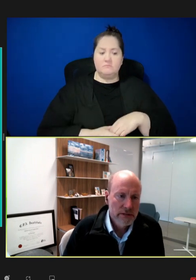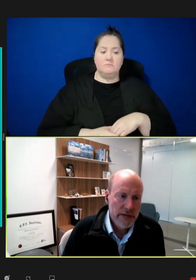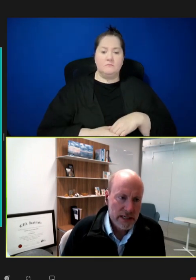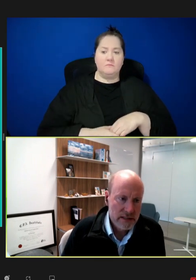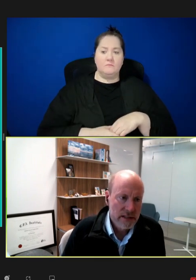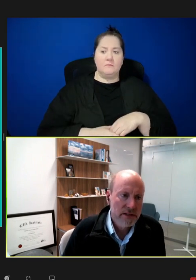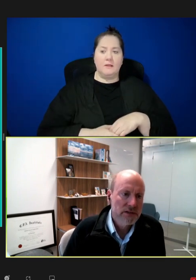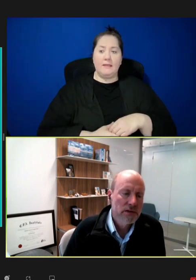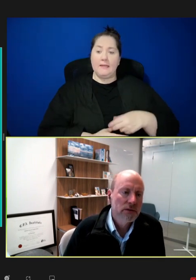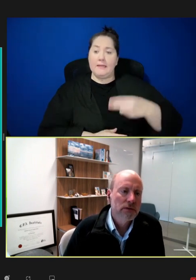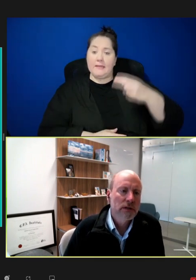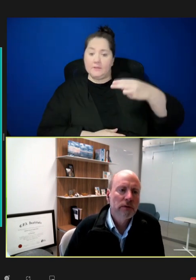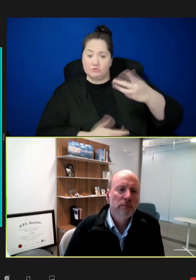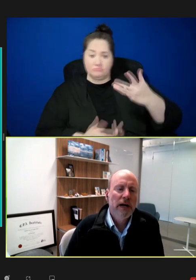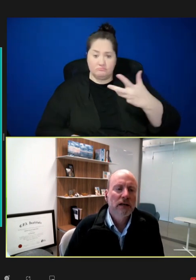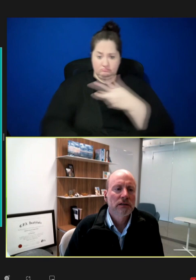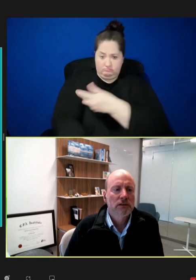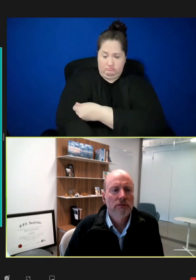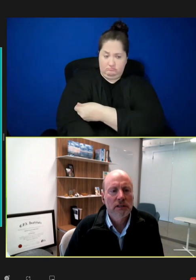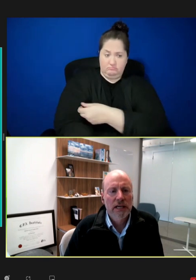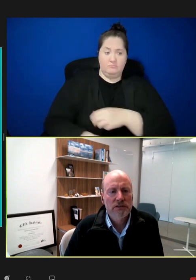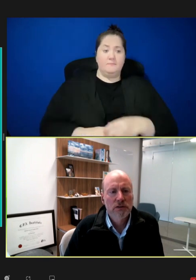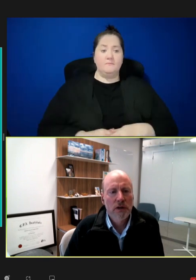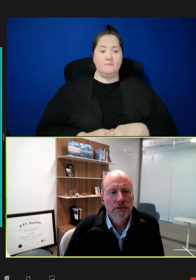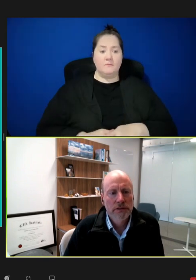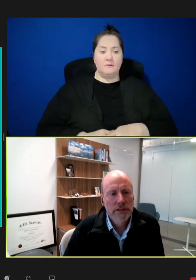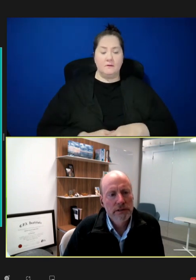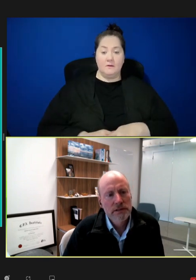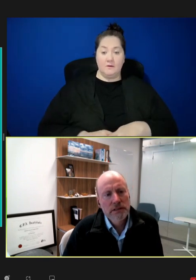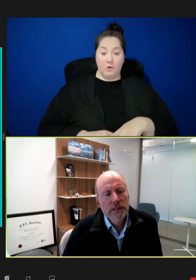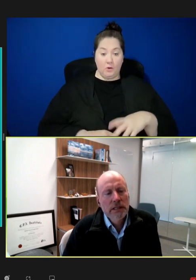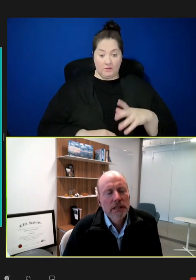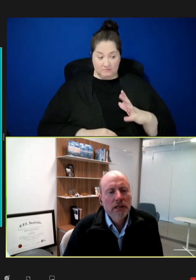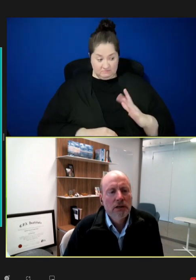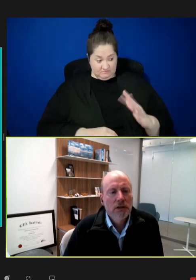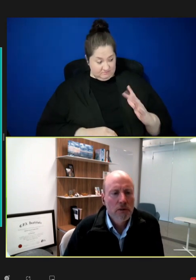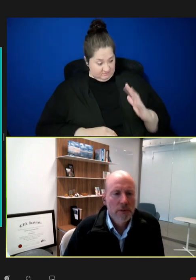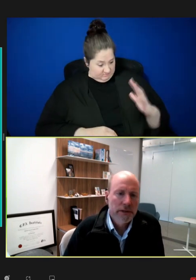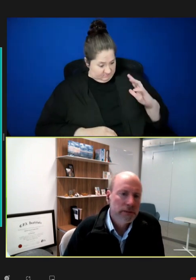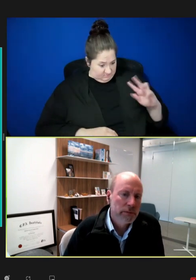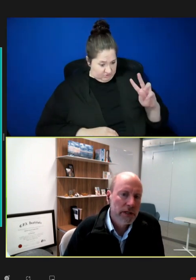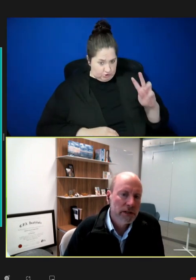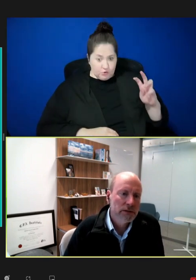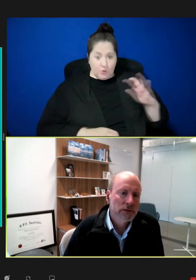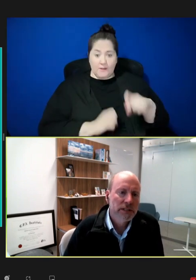of vaccines. So, I went back over the last 200 years globally and looked at